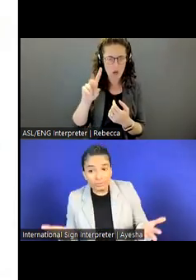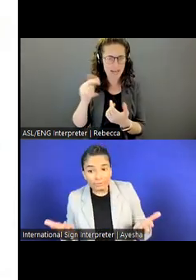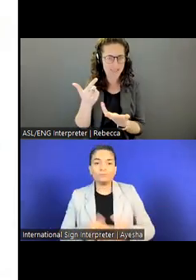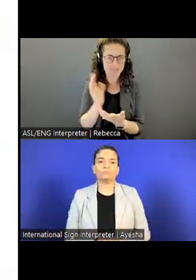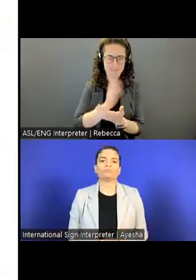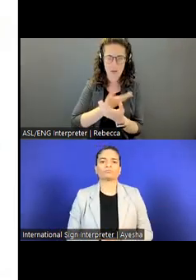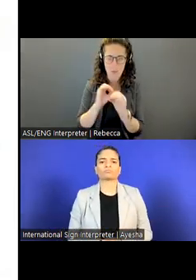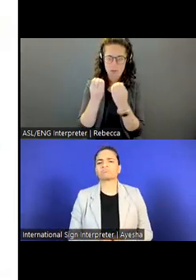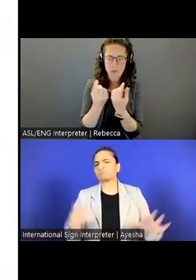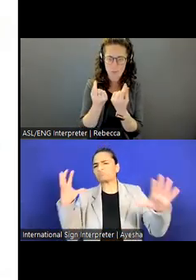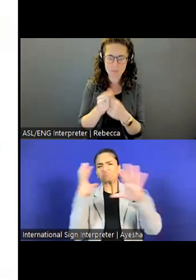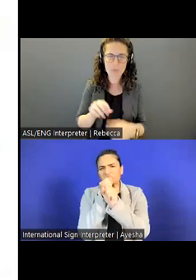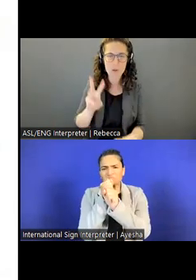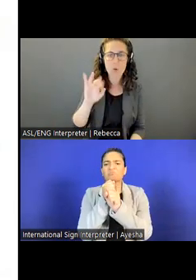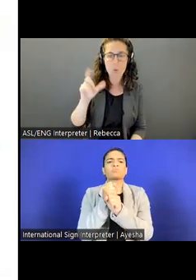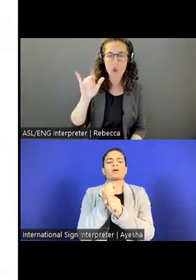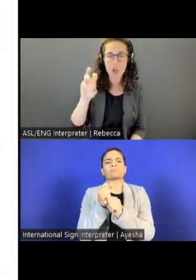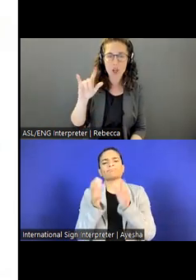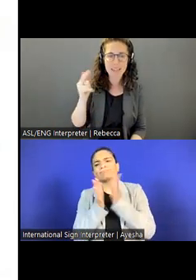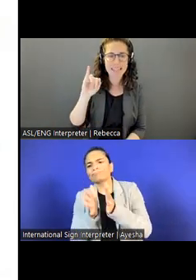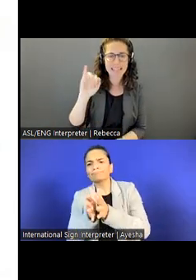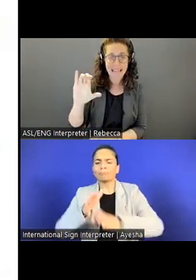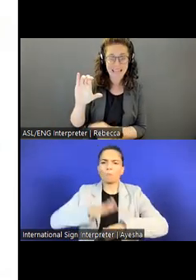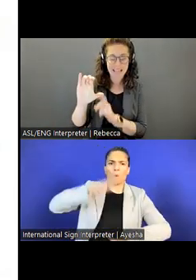World Learning inc. is essentially the umbrella organization.